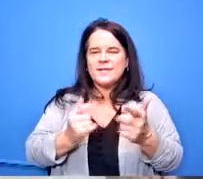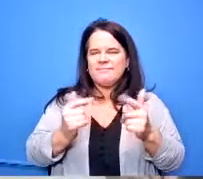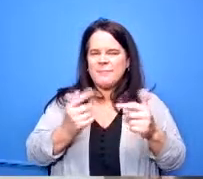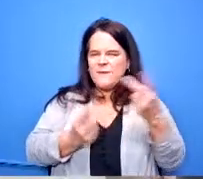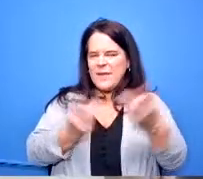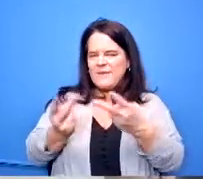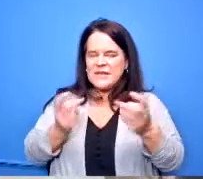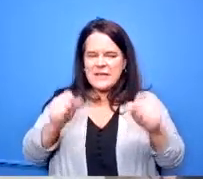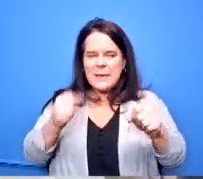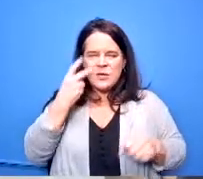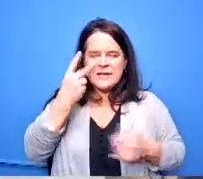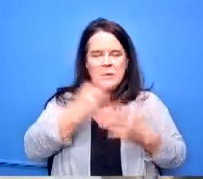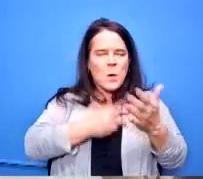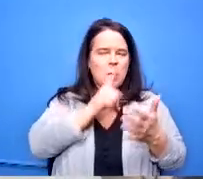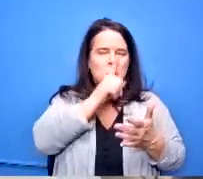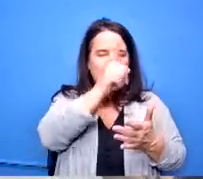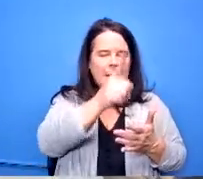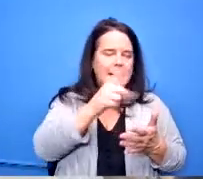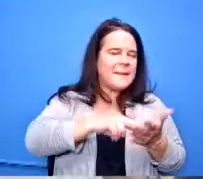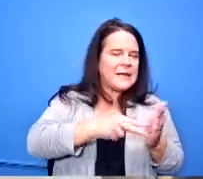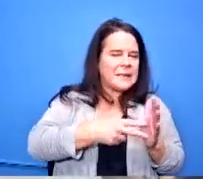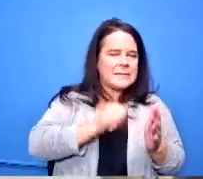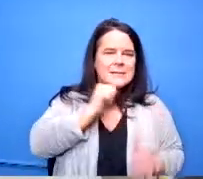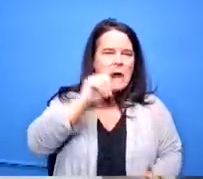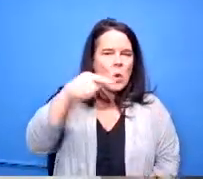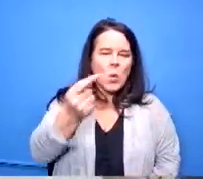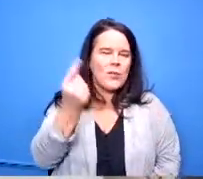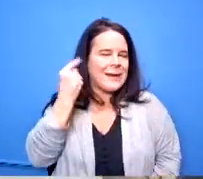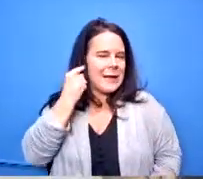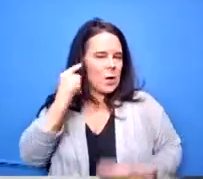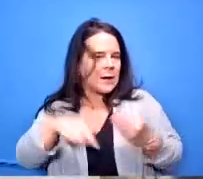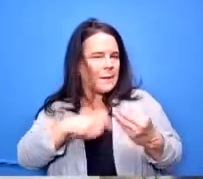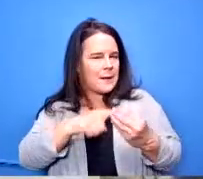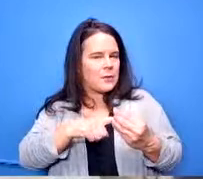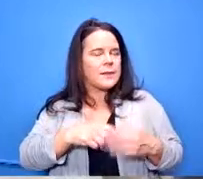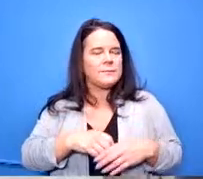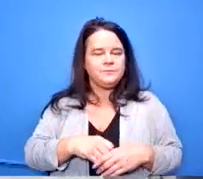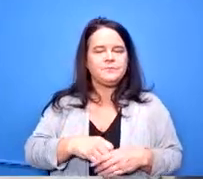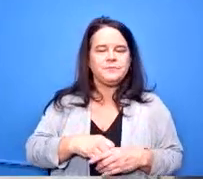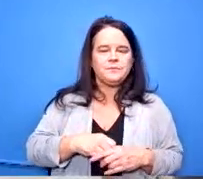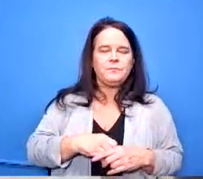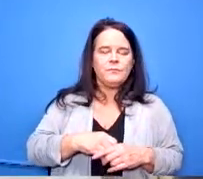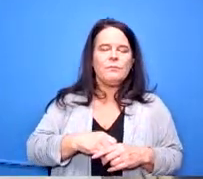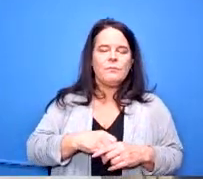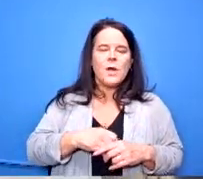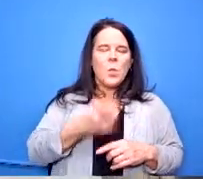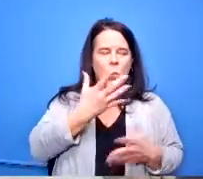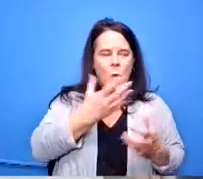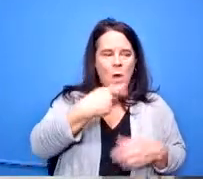really trying to force that um idea that we need to expose them uh a bit more than what what we